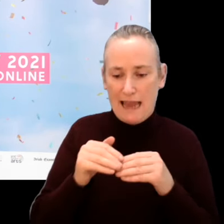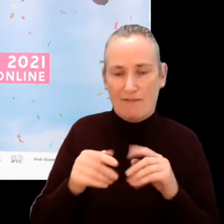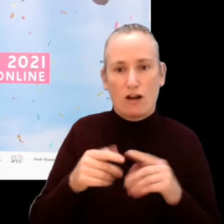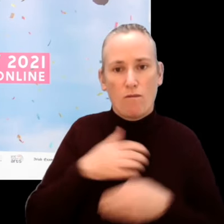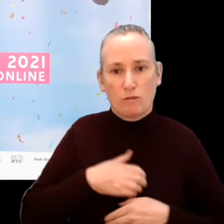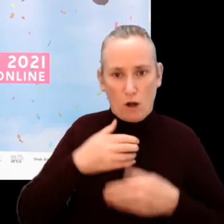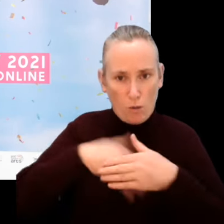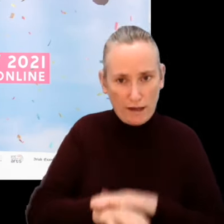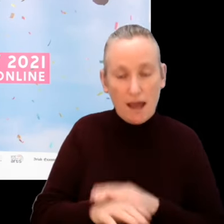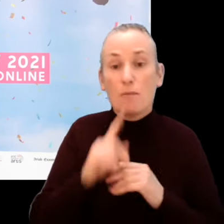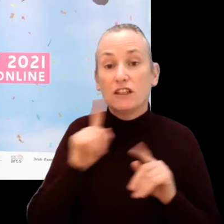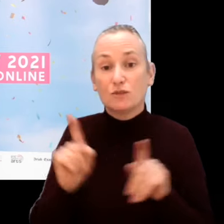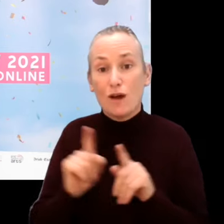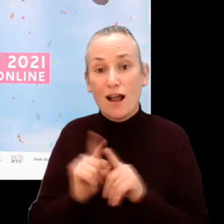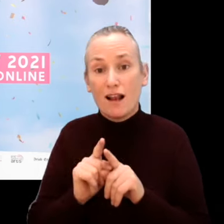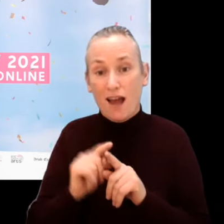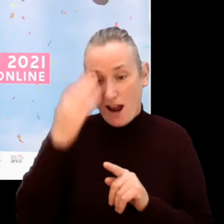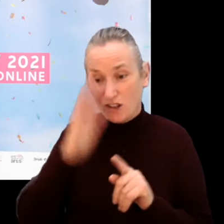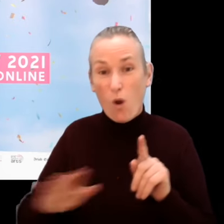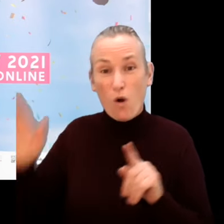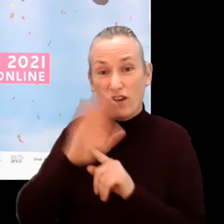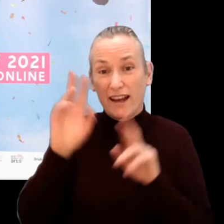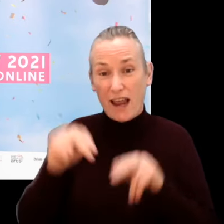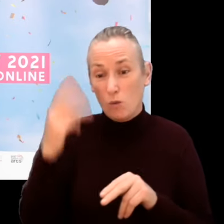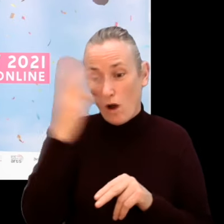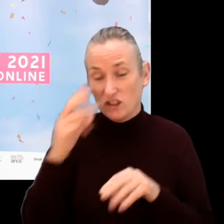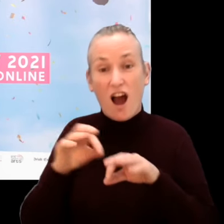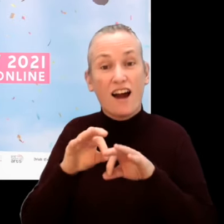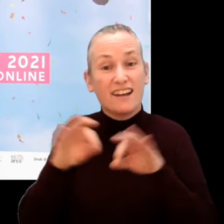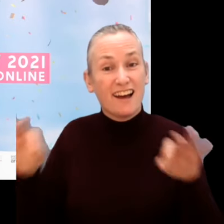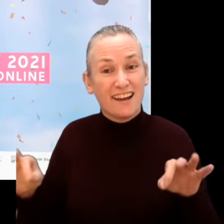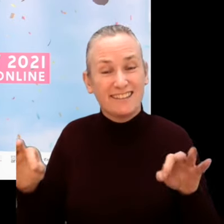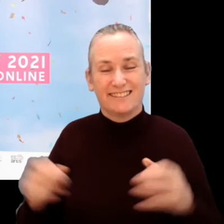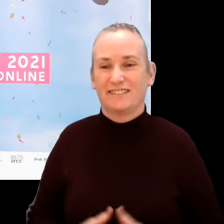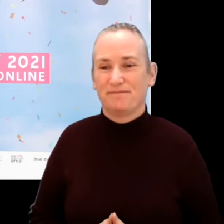and also enables audiences nationwide to enjoy a feast of films online.